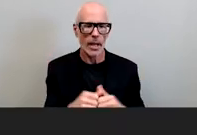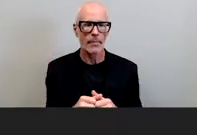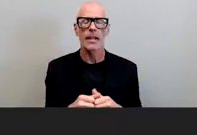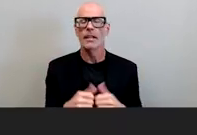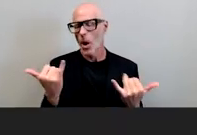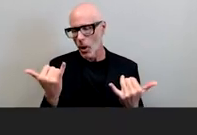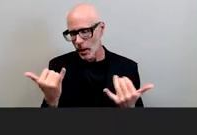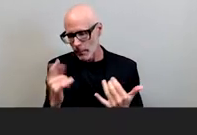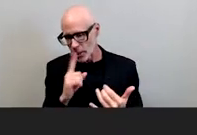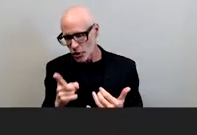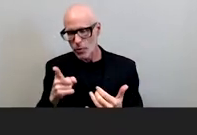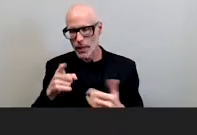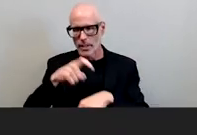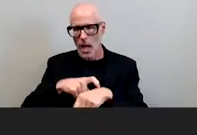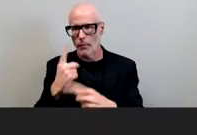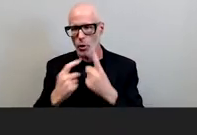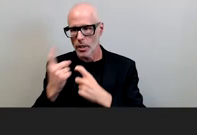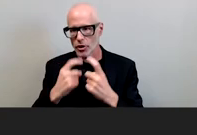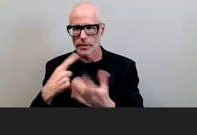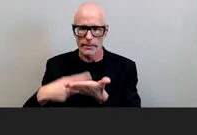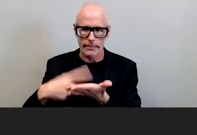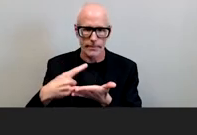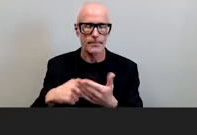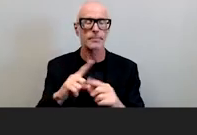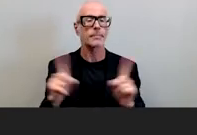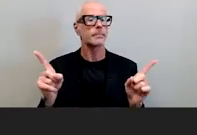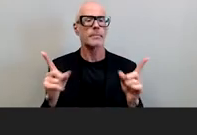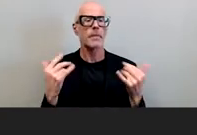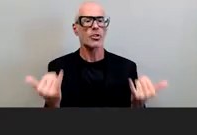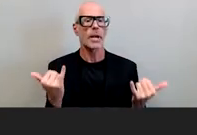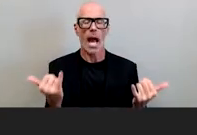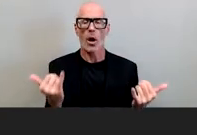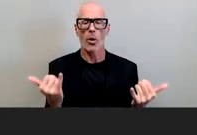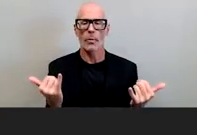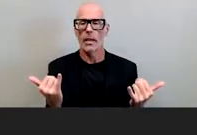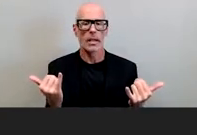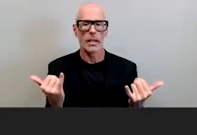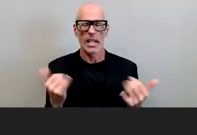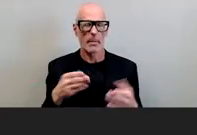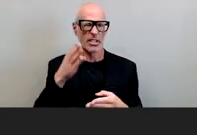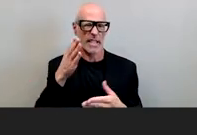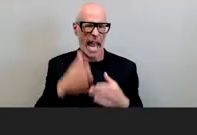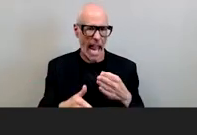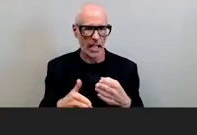a conversation so let me just um let me just you know end here by talking about alignment